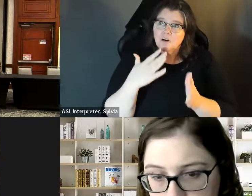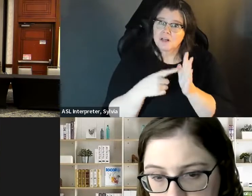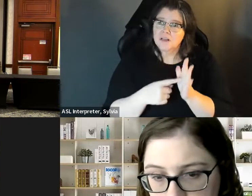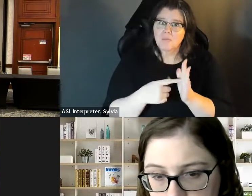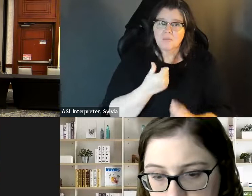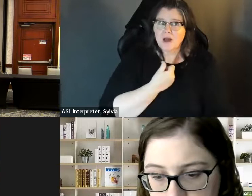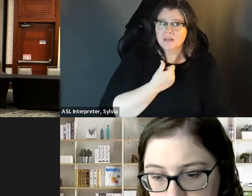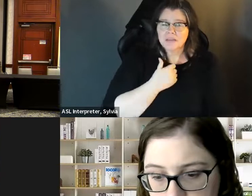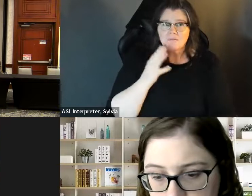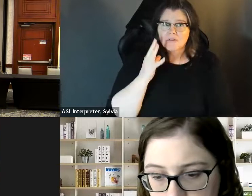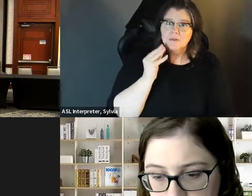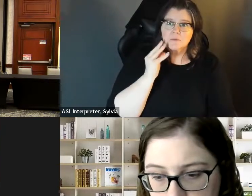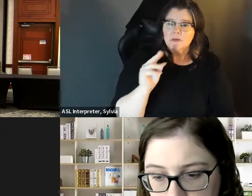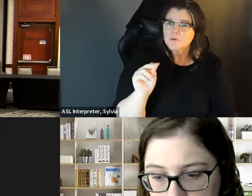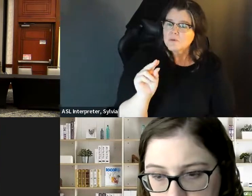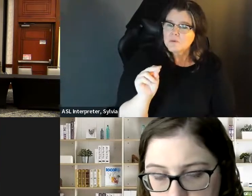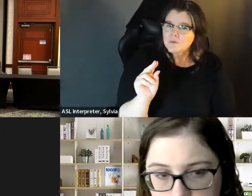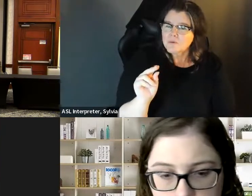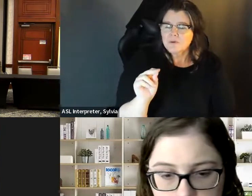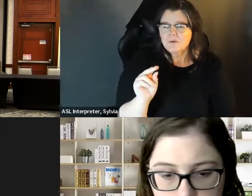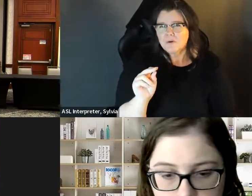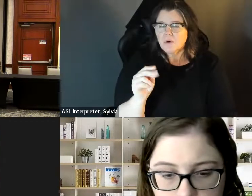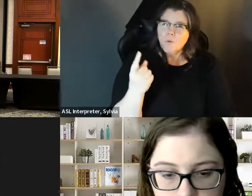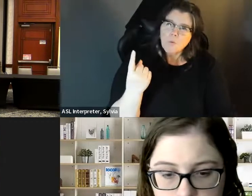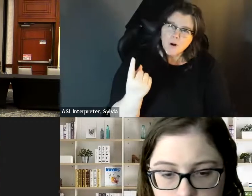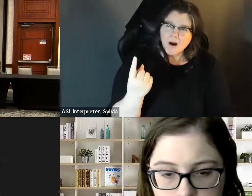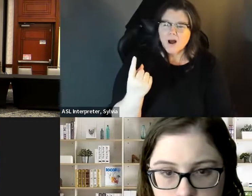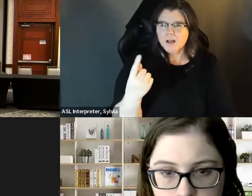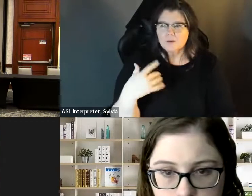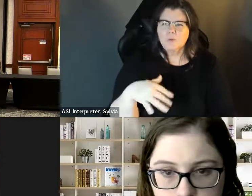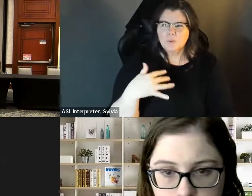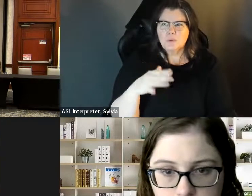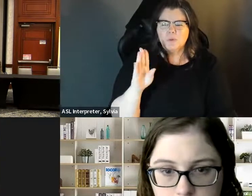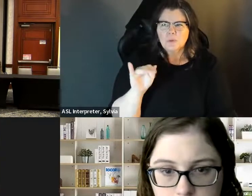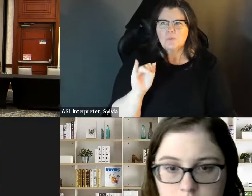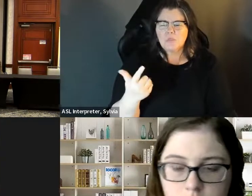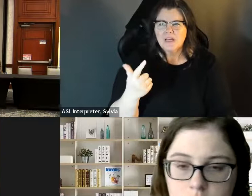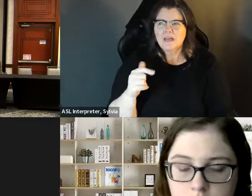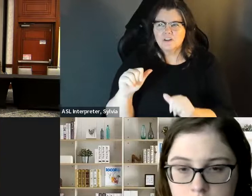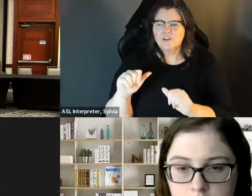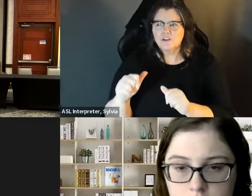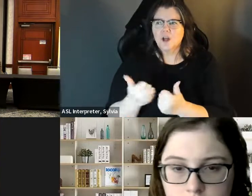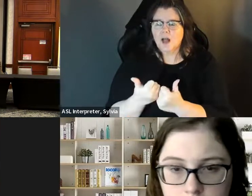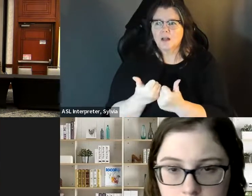» I really can't think of anything significant ablism wise that I've had to deal